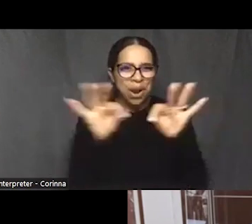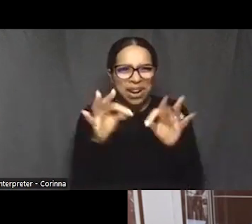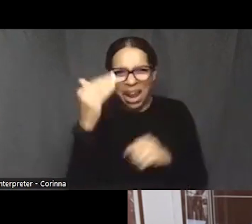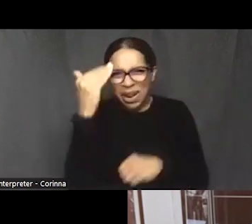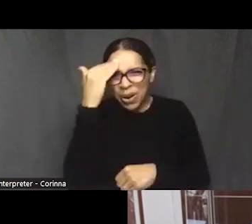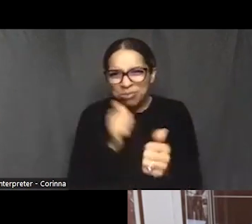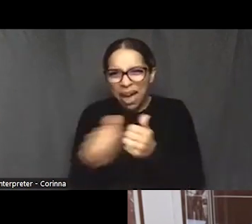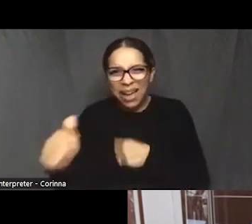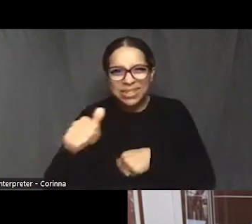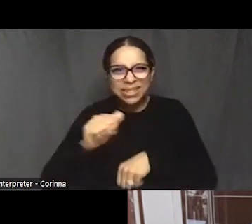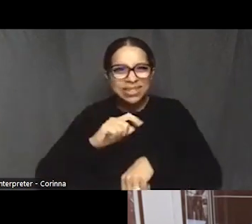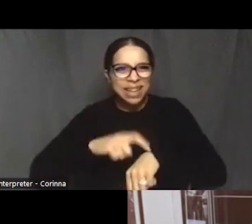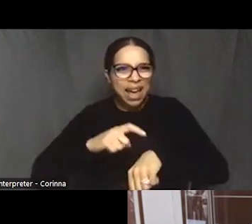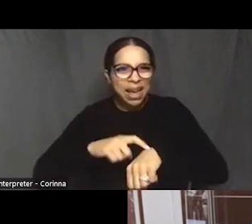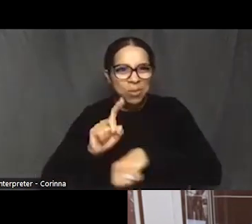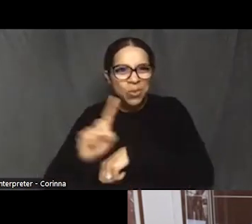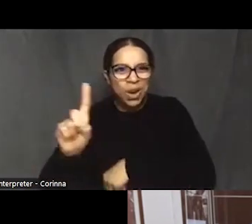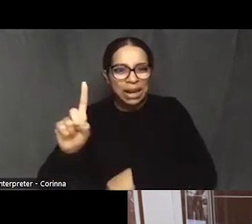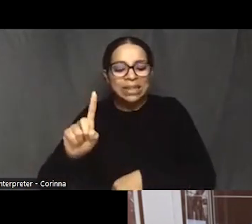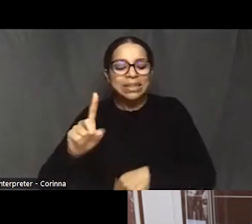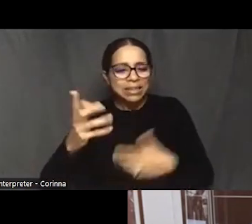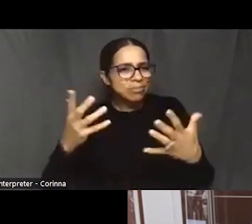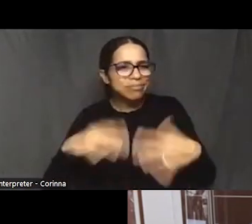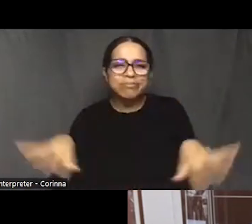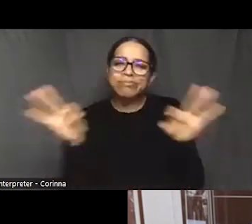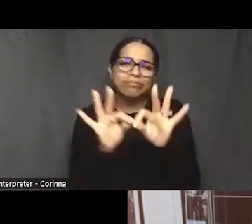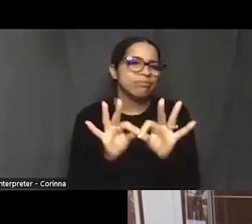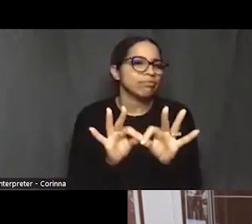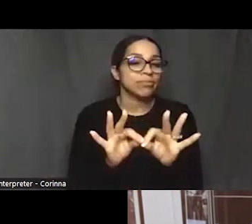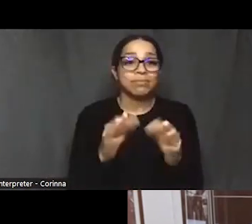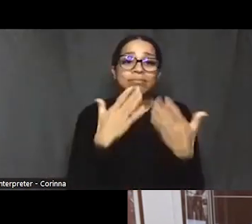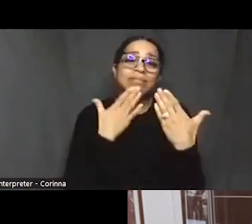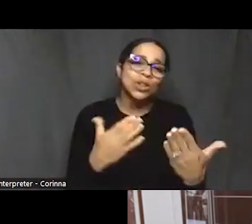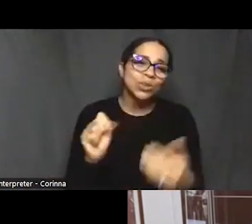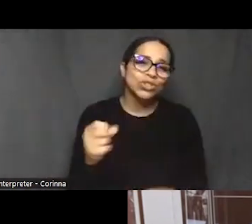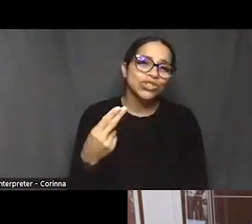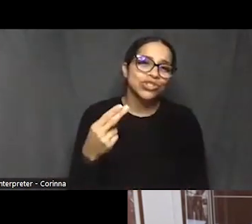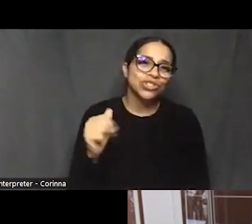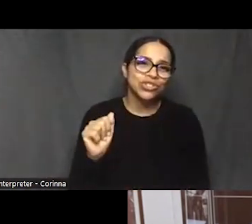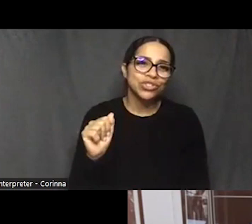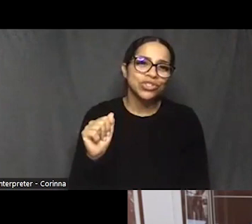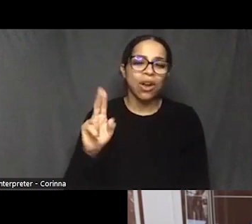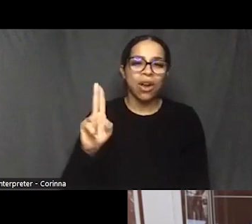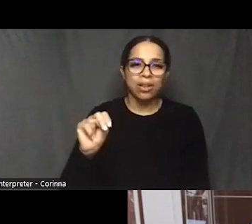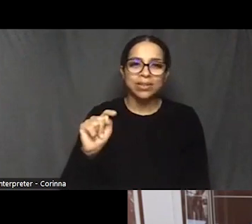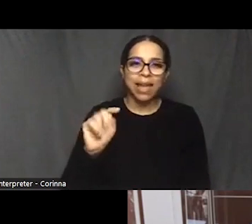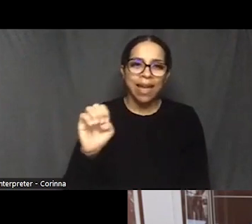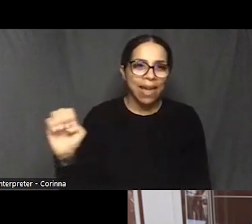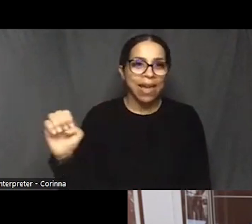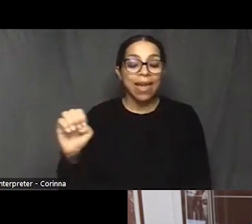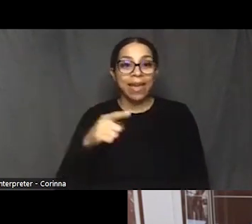Thank you, Shauntee today and everybody at Baltimore National Heritage Area for bringing this film to us.